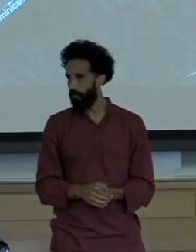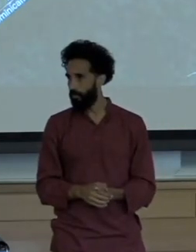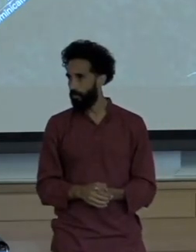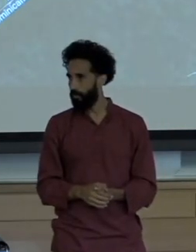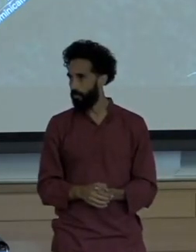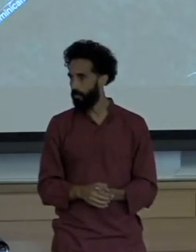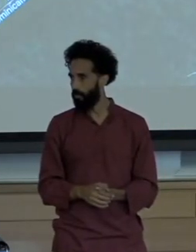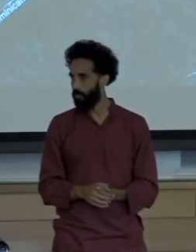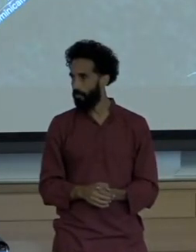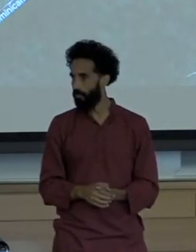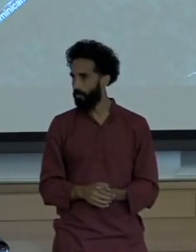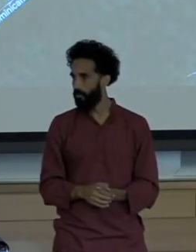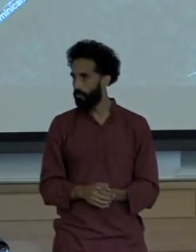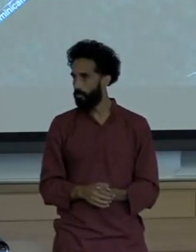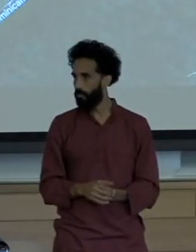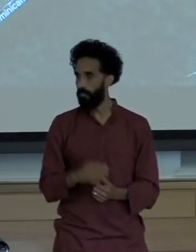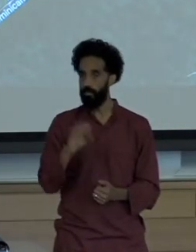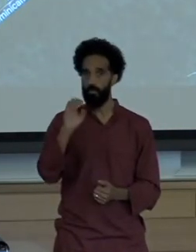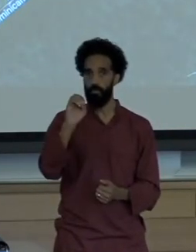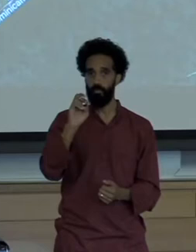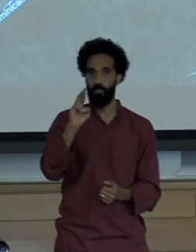Erica Shamburger reminds us that